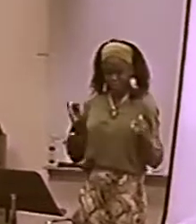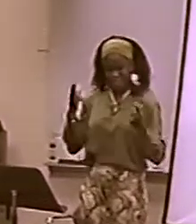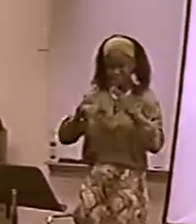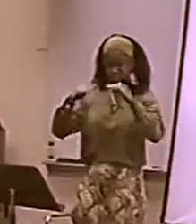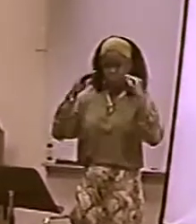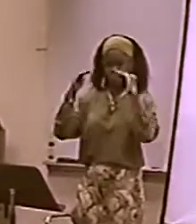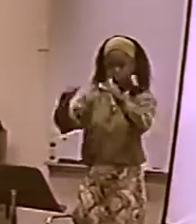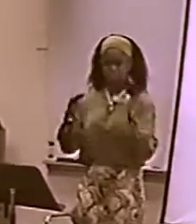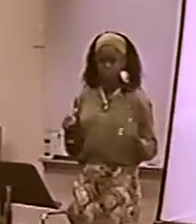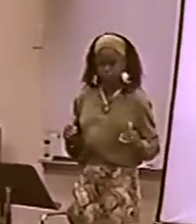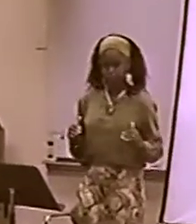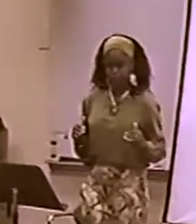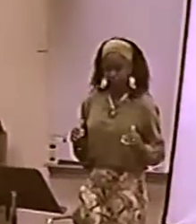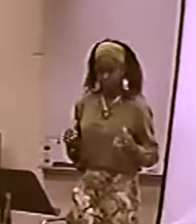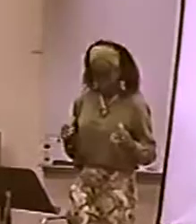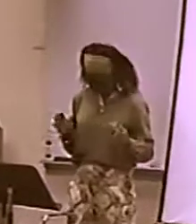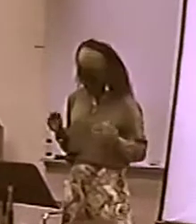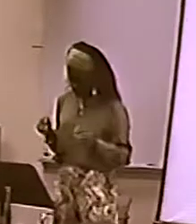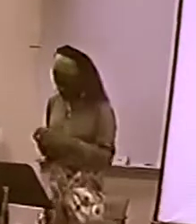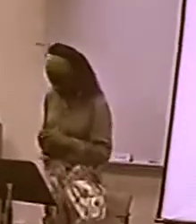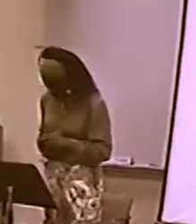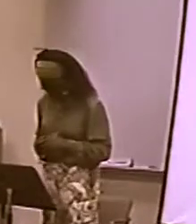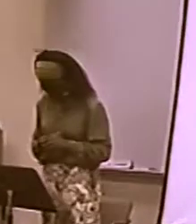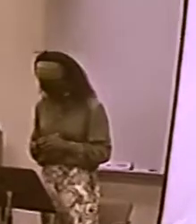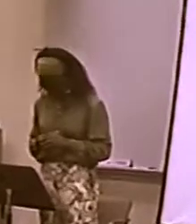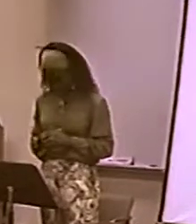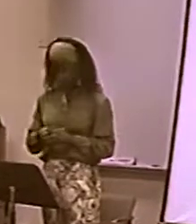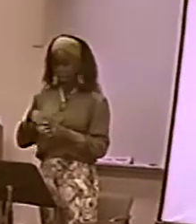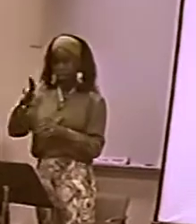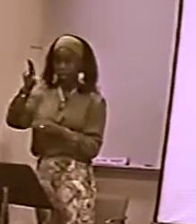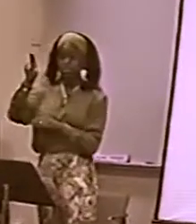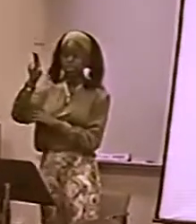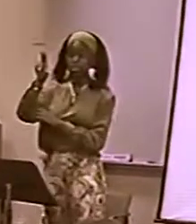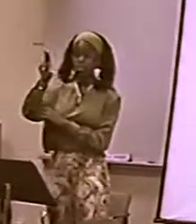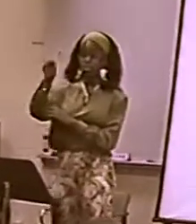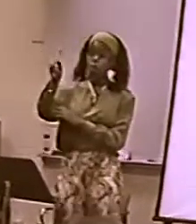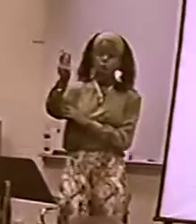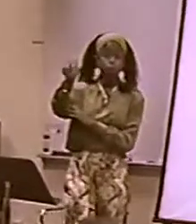UM, ALL RIGHT. THEY DID SAY SOMETHING ABOUT "ALL RIGHT." THAT'S THE SIGN FOR "ALL RIGHT."